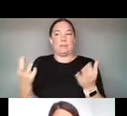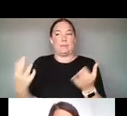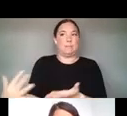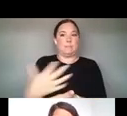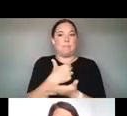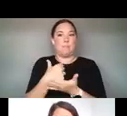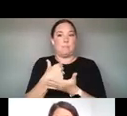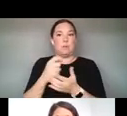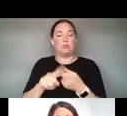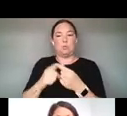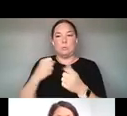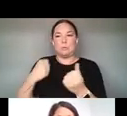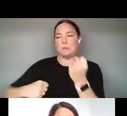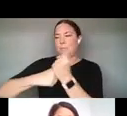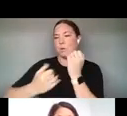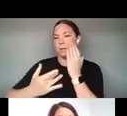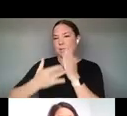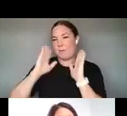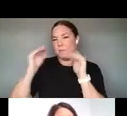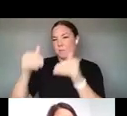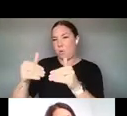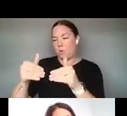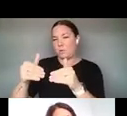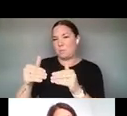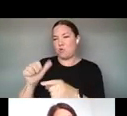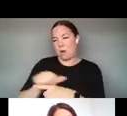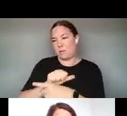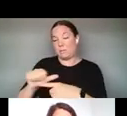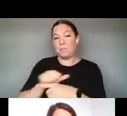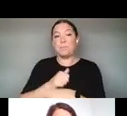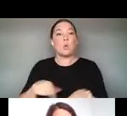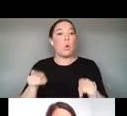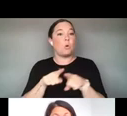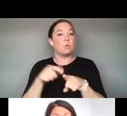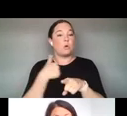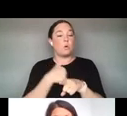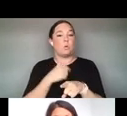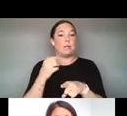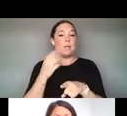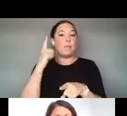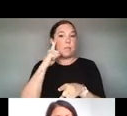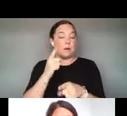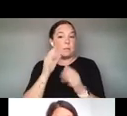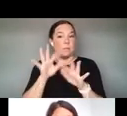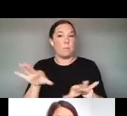TECH-FOCUSED ARTS PRACTICES. WE ALSO THOUGHT IT WAS IMPORTANT TO RAISE VISIBILITY AND AWARENESS